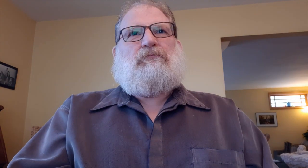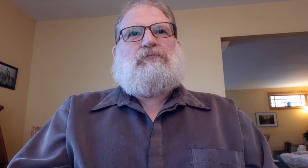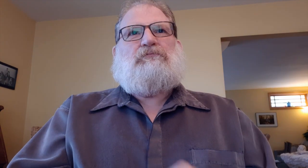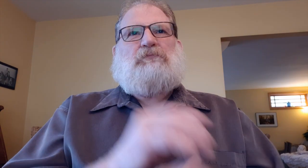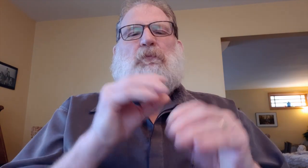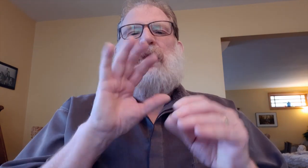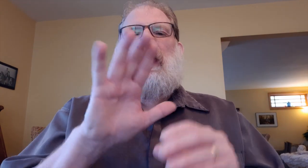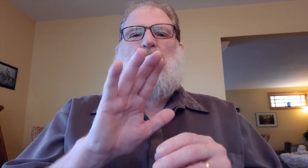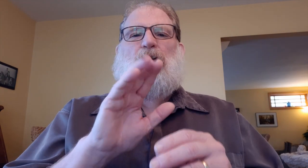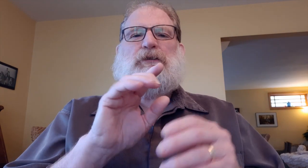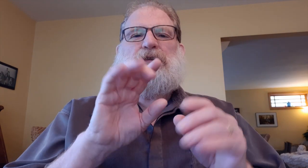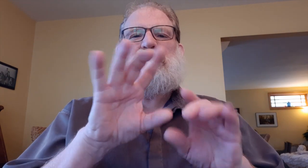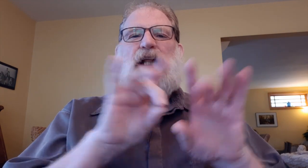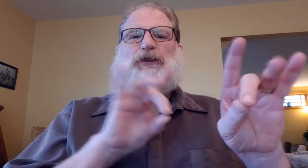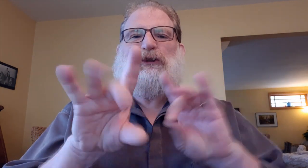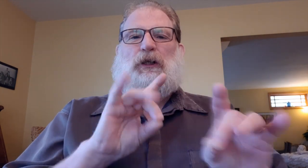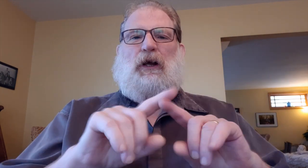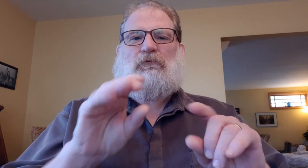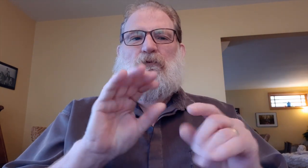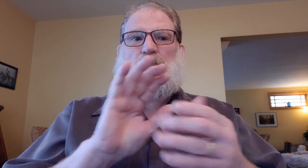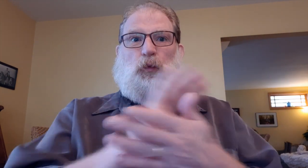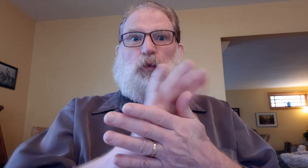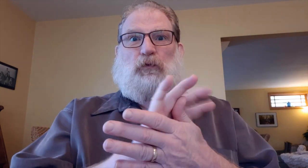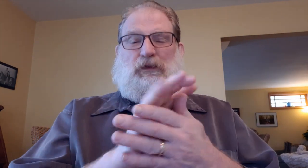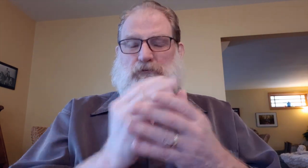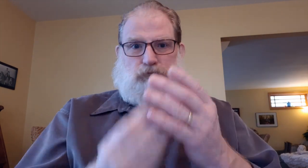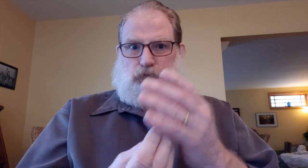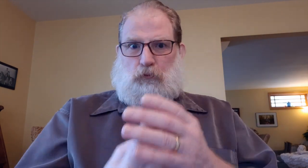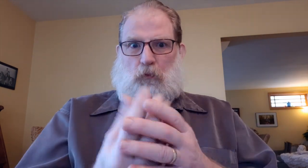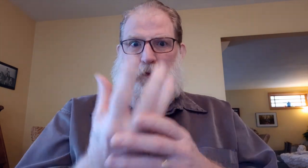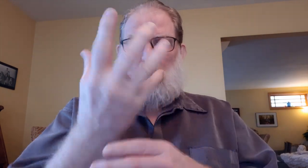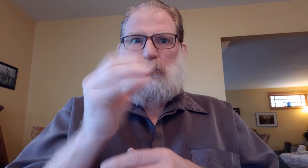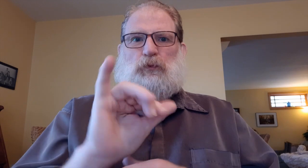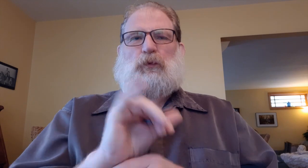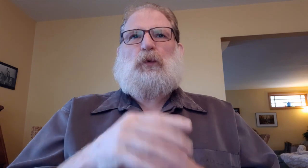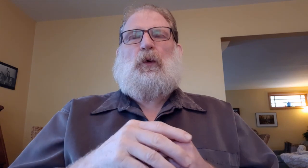selecting diverse films to the Deaf community.